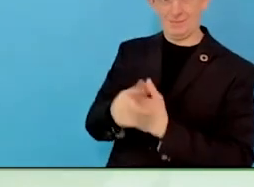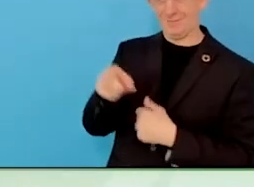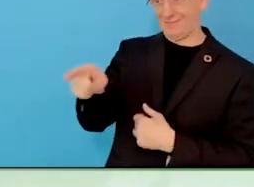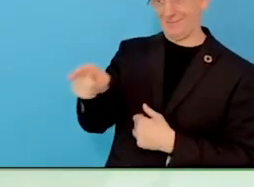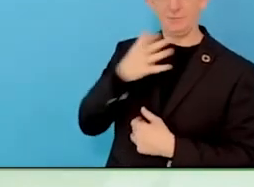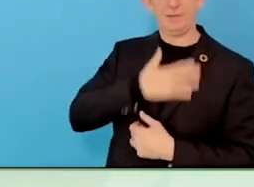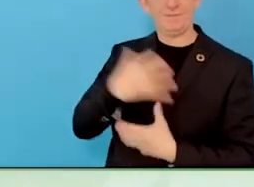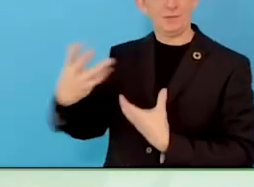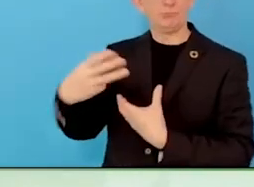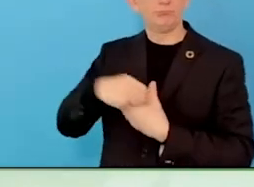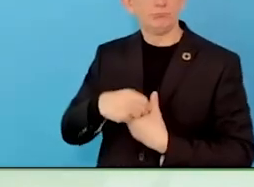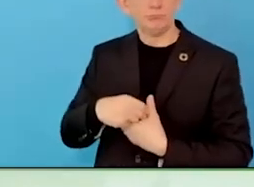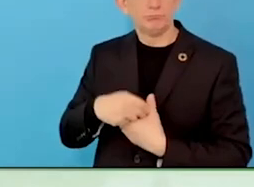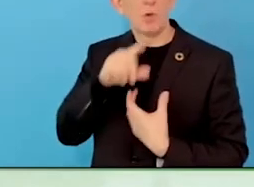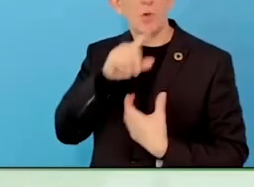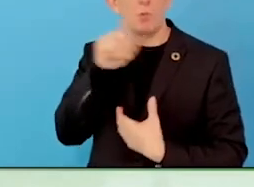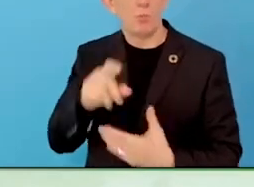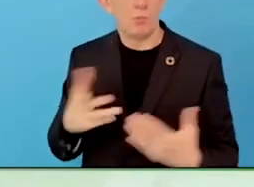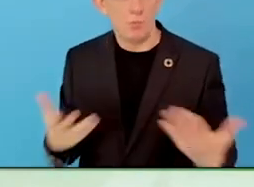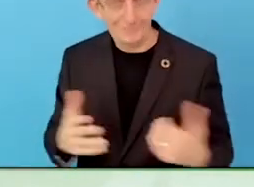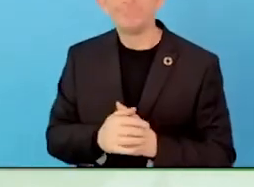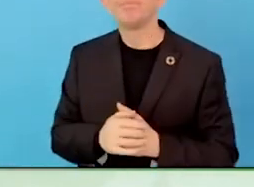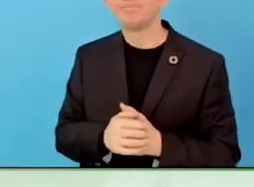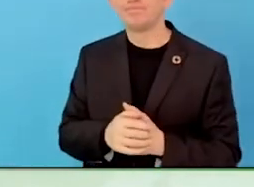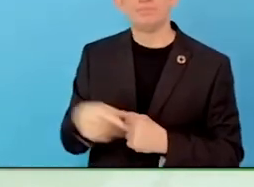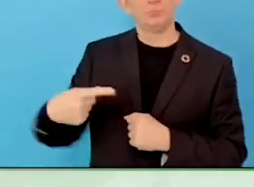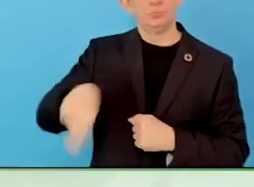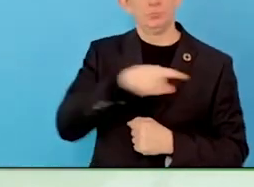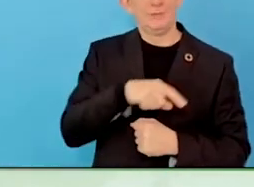One of the highest unemployed regions for people with disability.